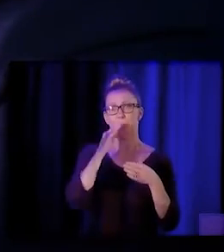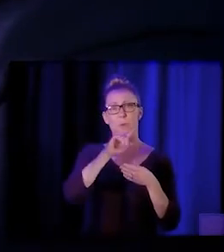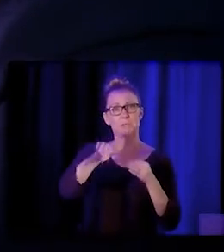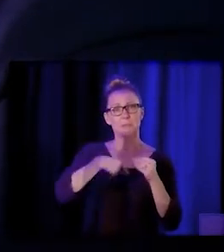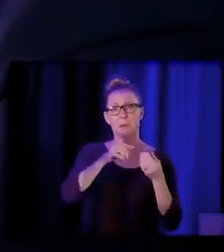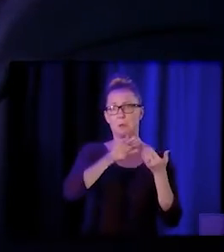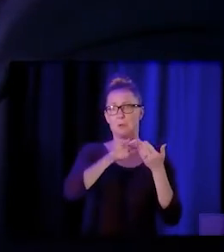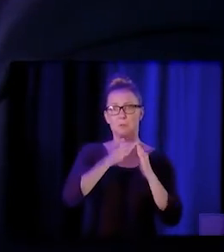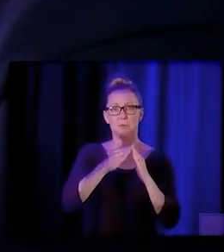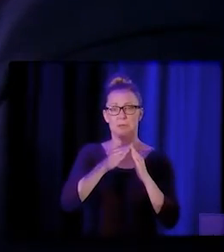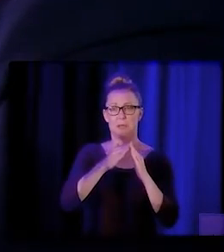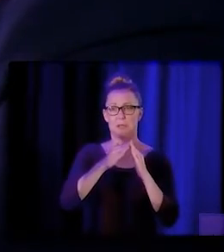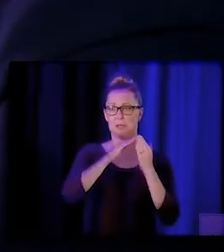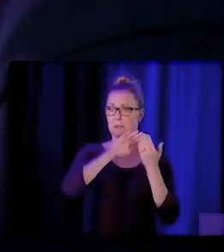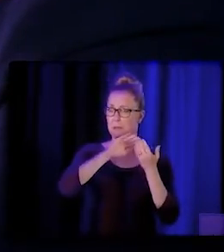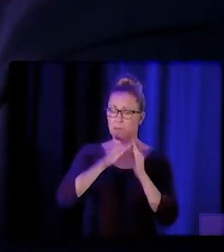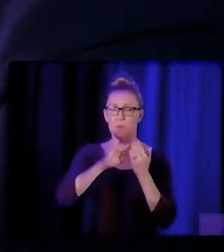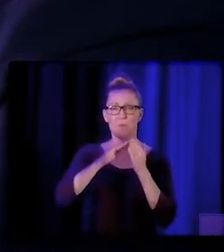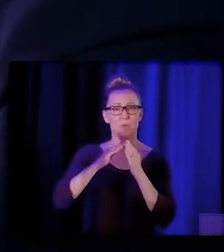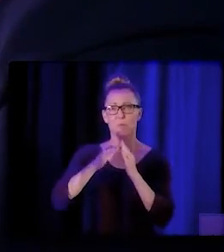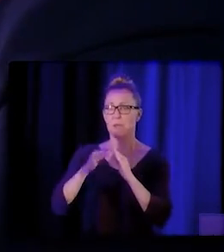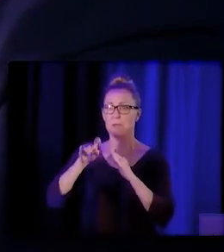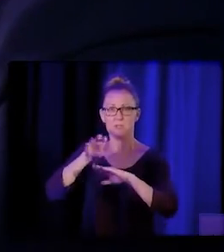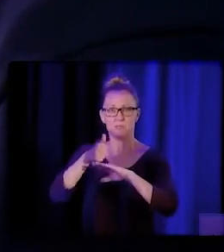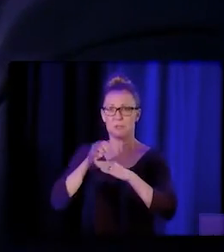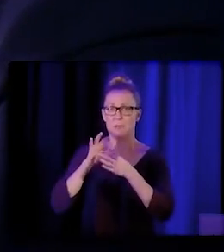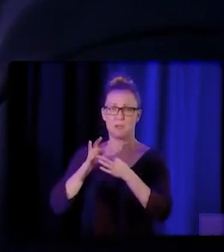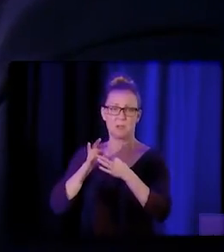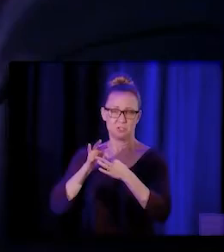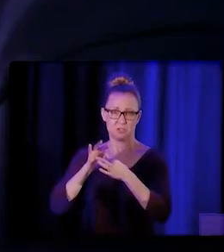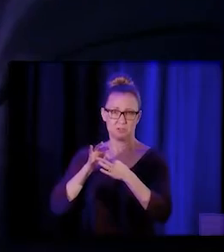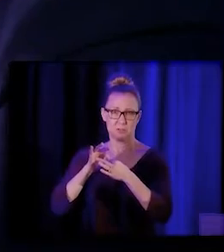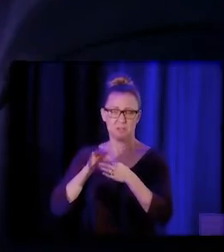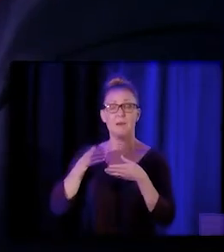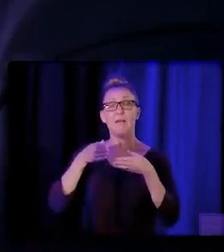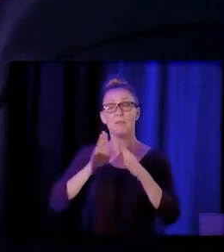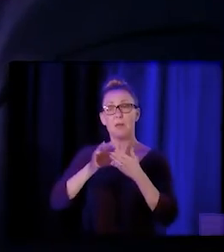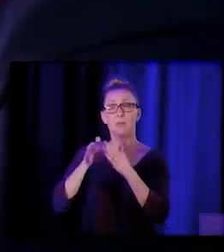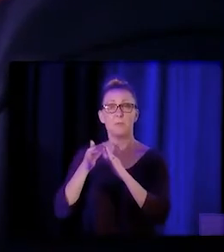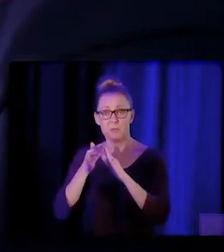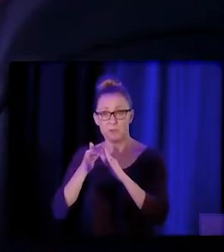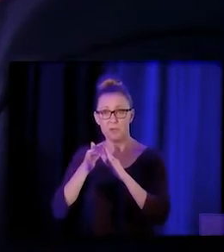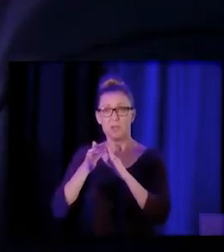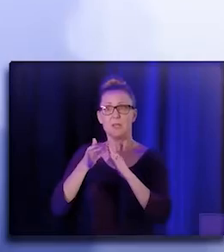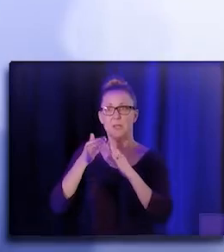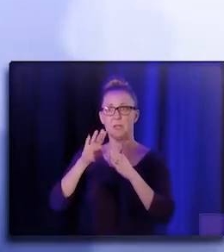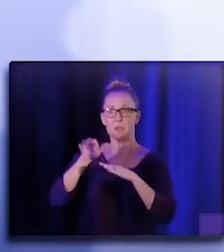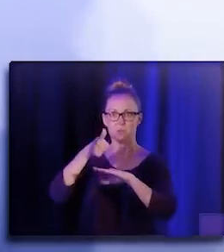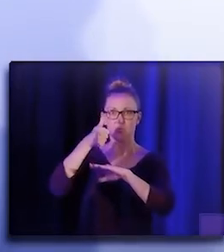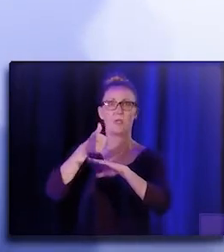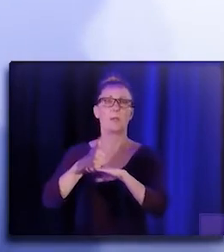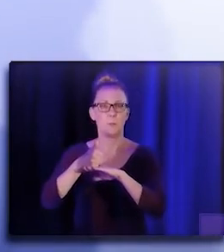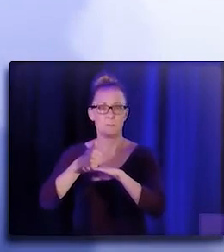Let that live in the community and let those resources and let us be a part of the solution. Let us play an active part.